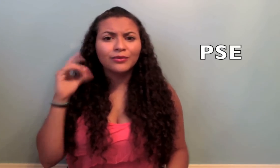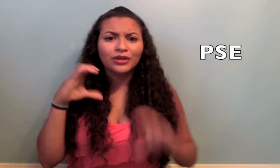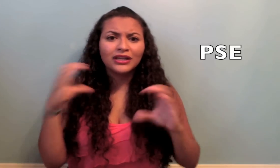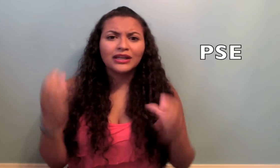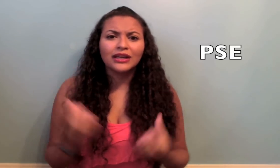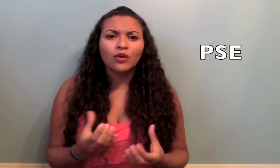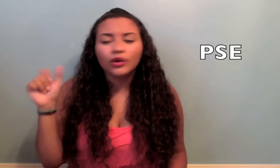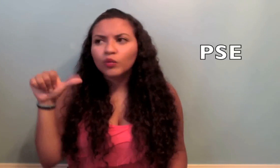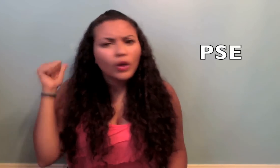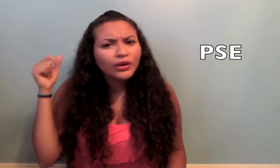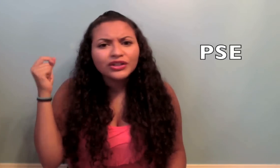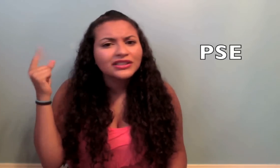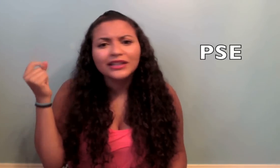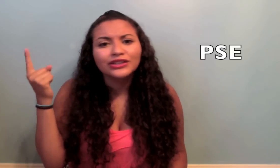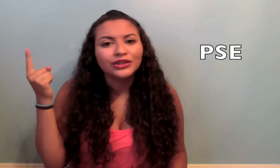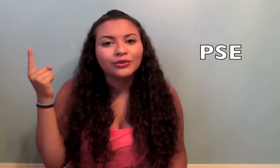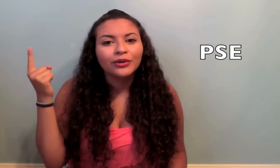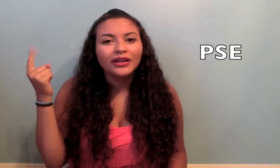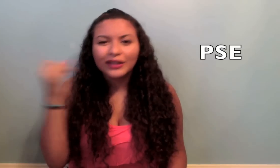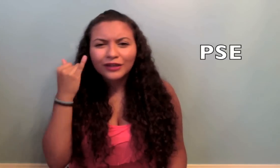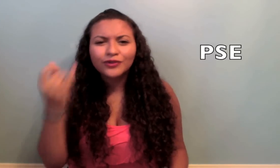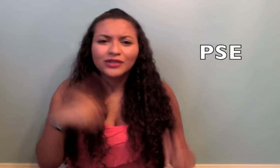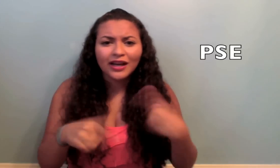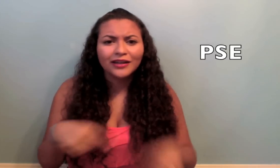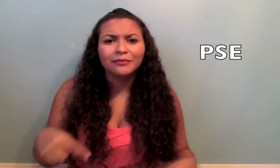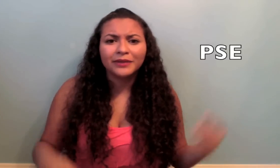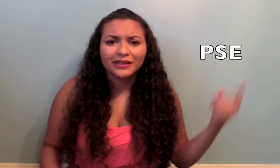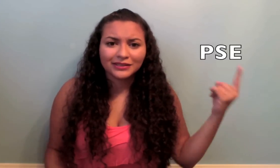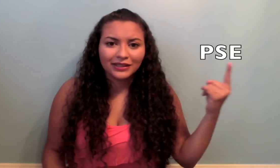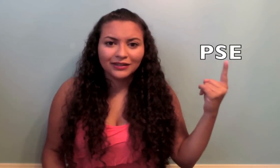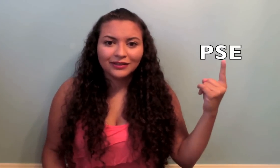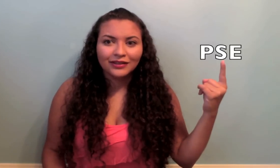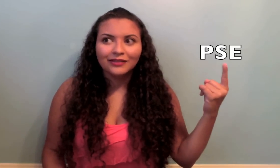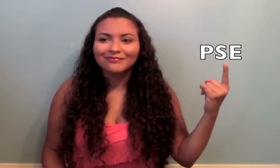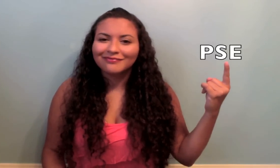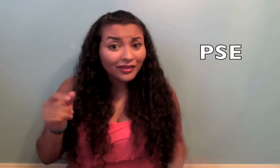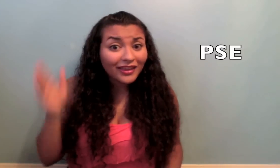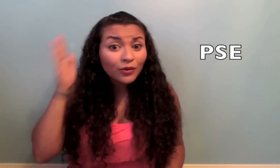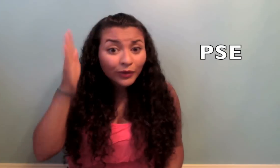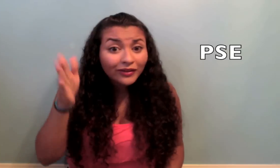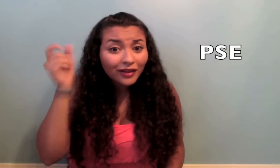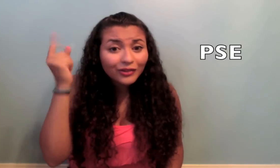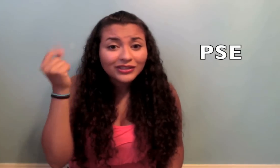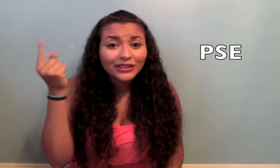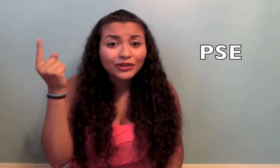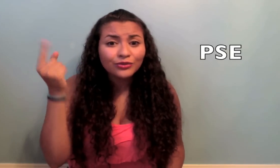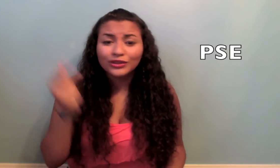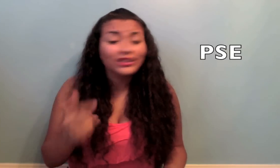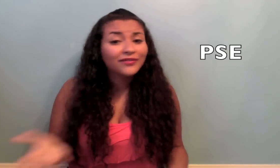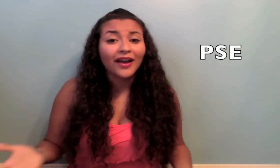won't understand you if you sign in PSE... they will understand you just fine